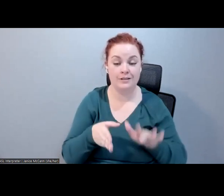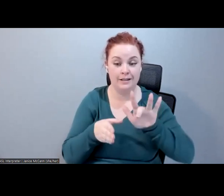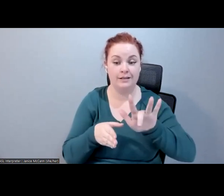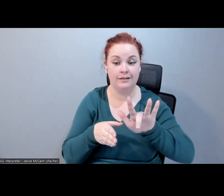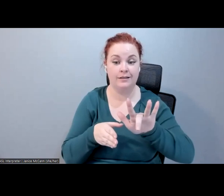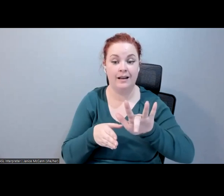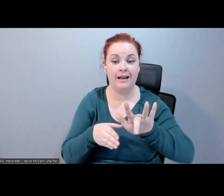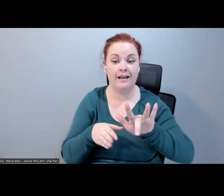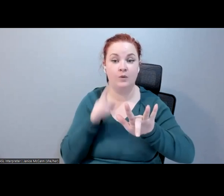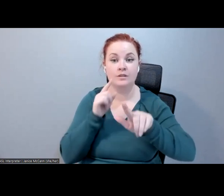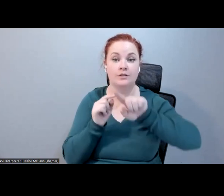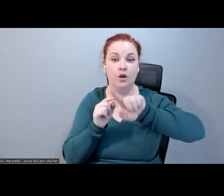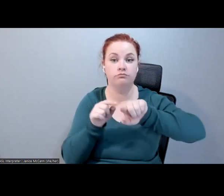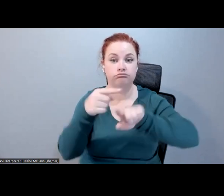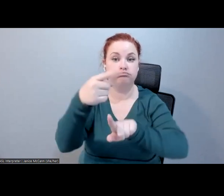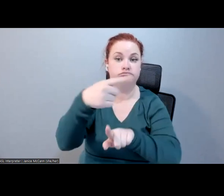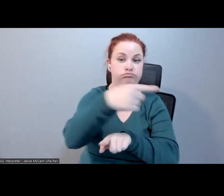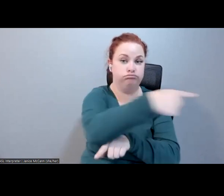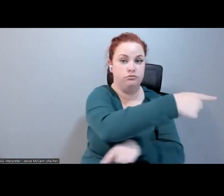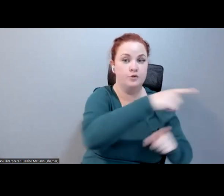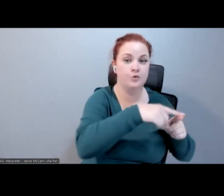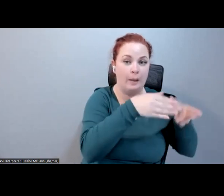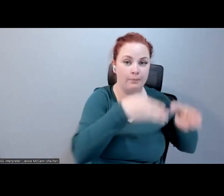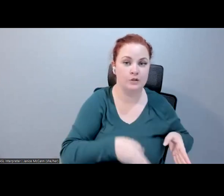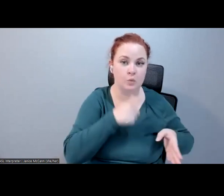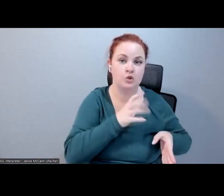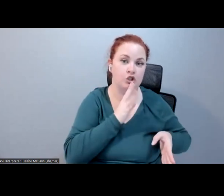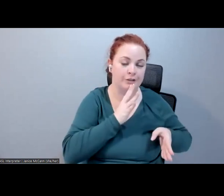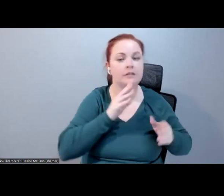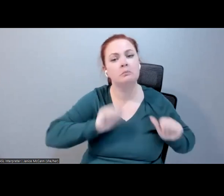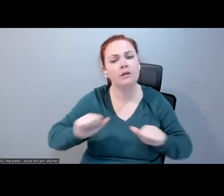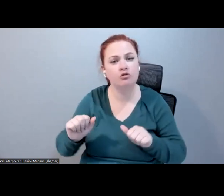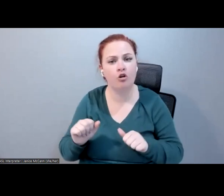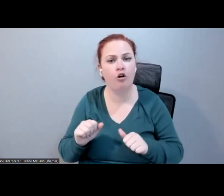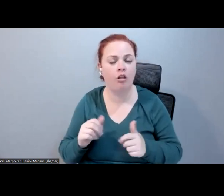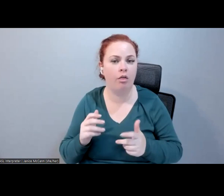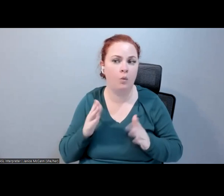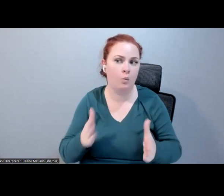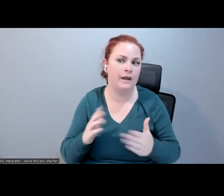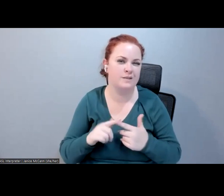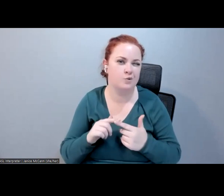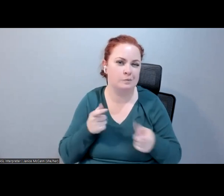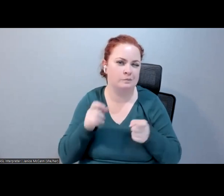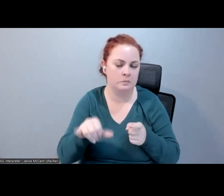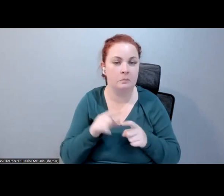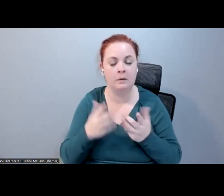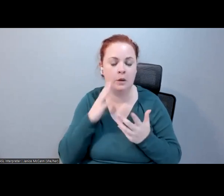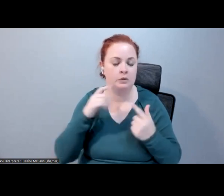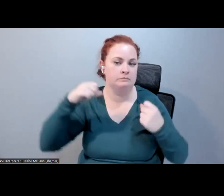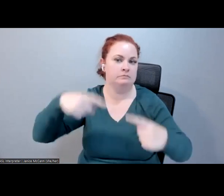over to the person talking. Lots of potential ways to do that, but maybe that'll spark the conversation. I see two people